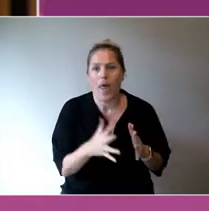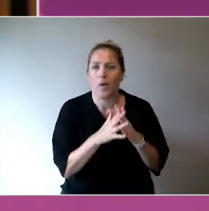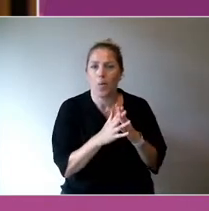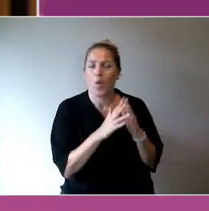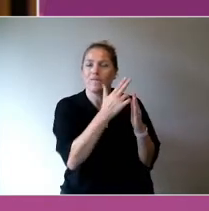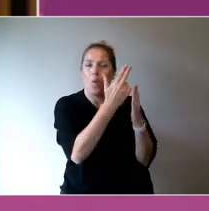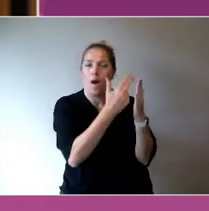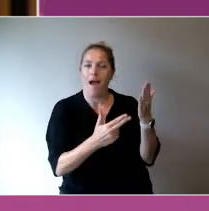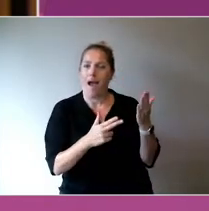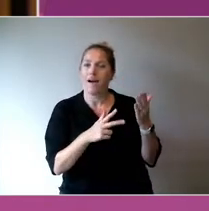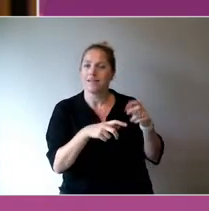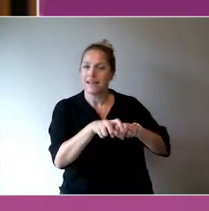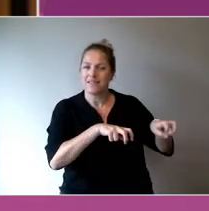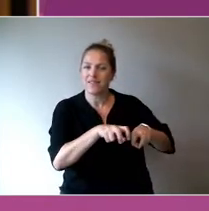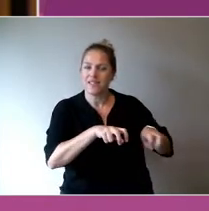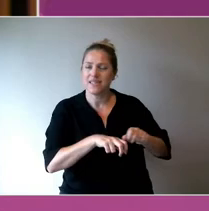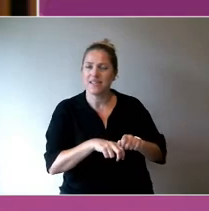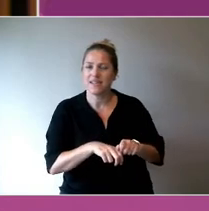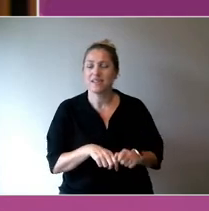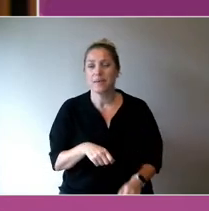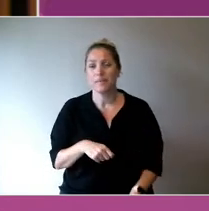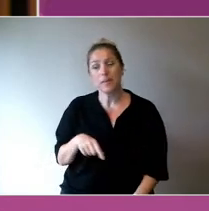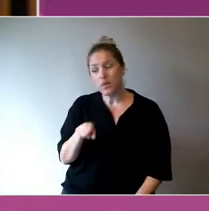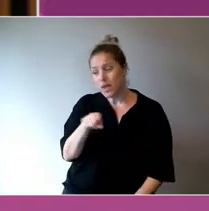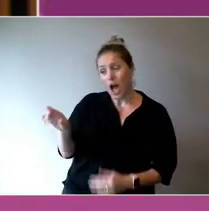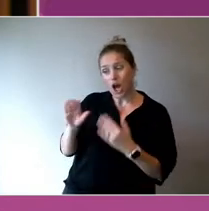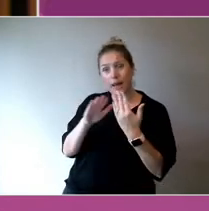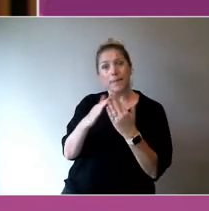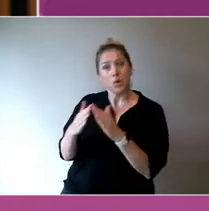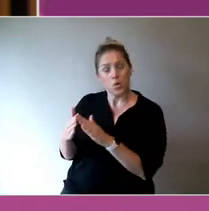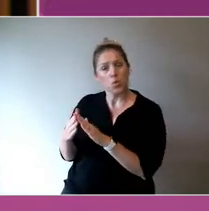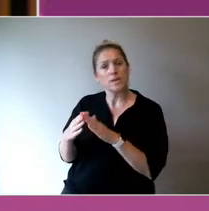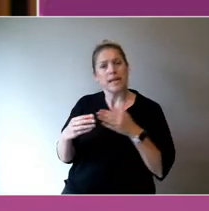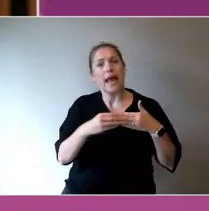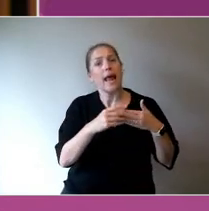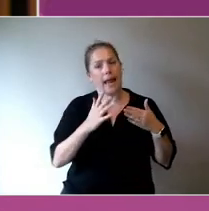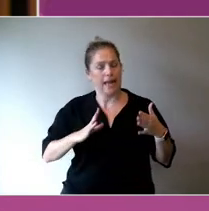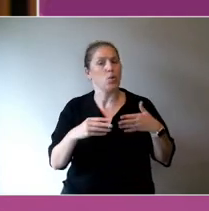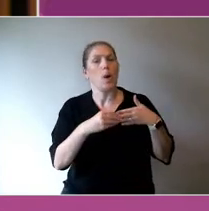Because we're arts and you know, that sort of activity based stuff is really powerful.